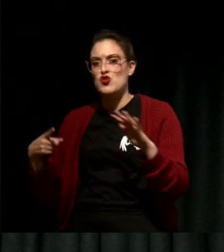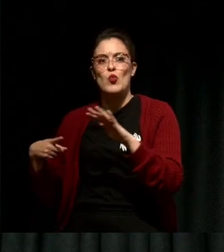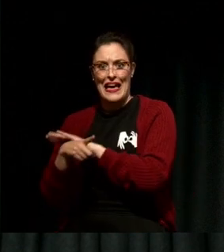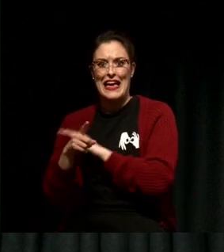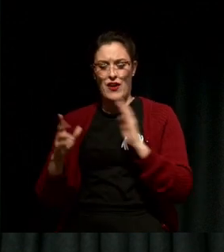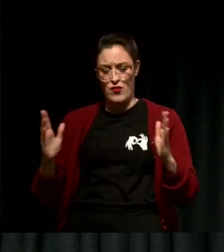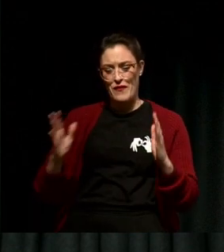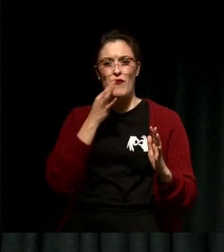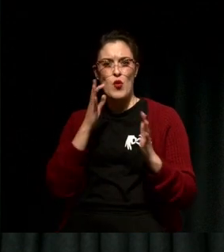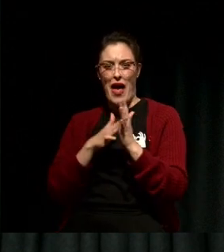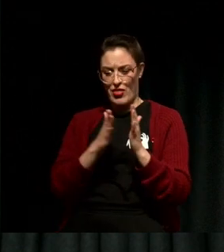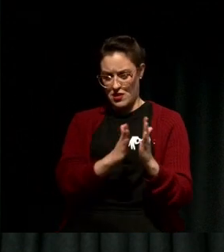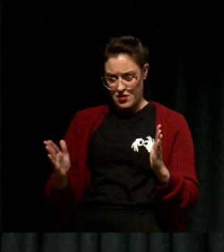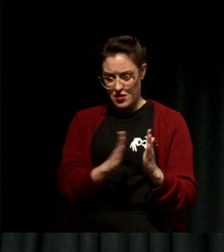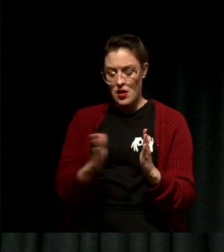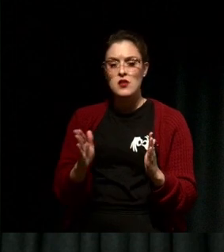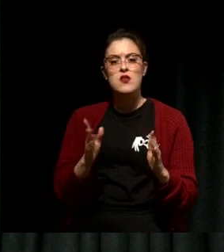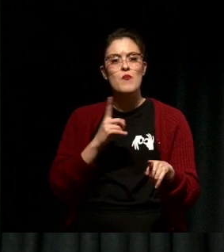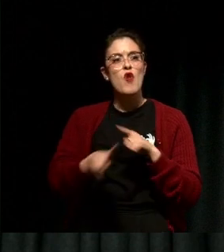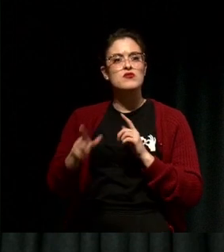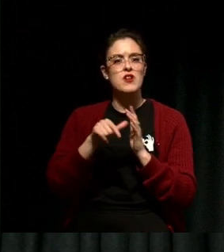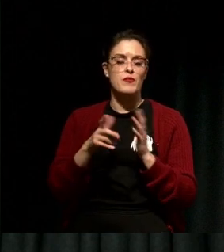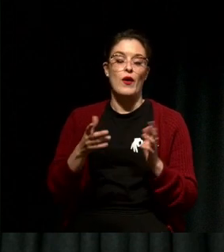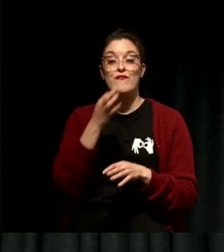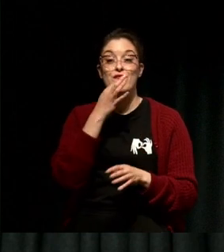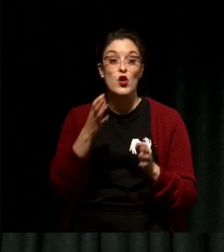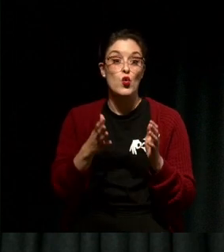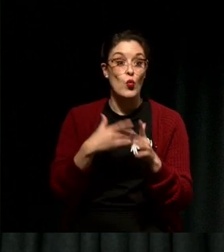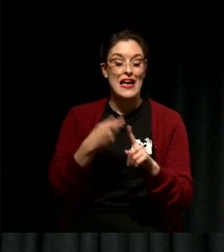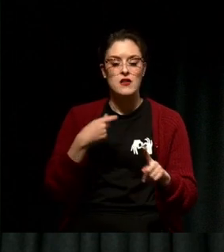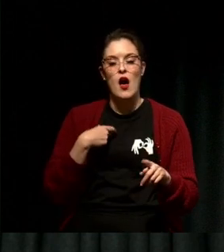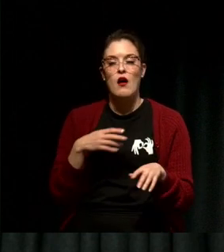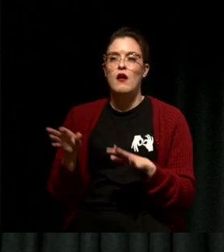I spent it moping for the first week, and then after that I spent it free.